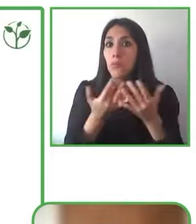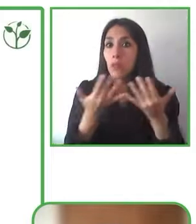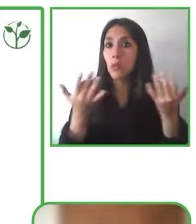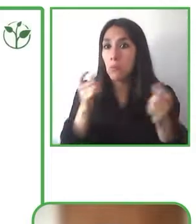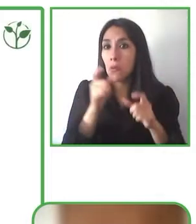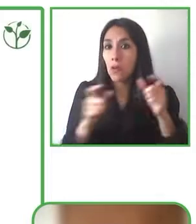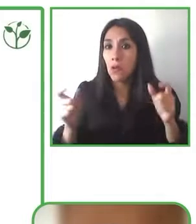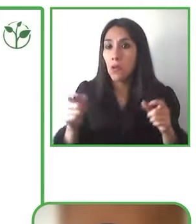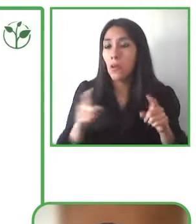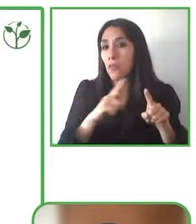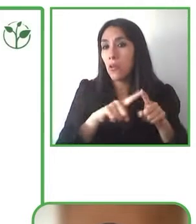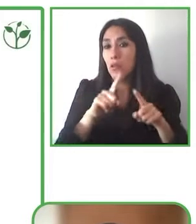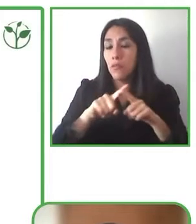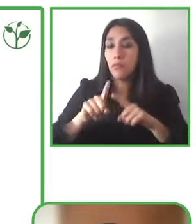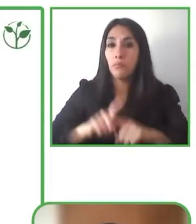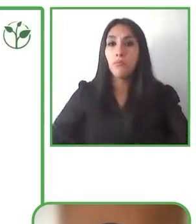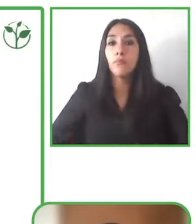to their needs.